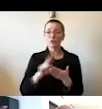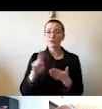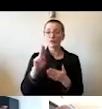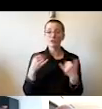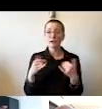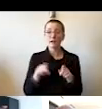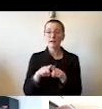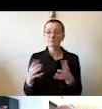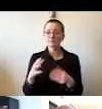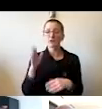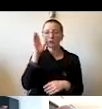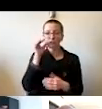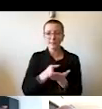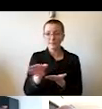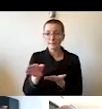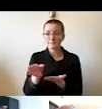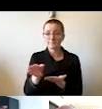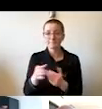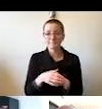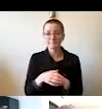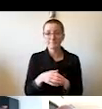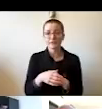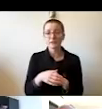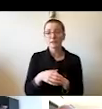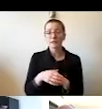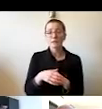It is from that resilience that those who need us most